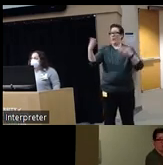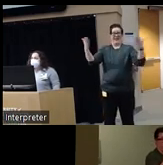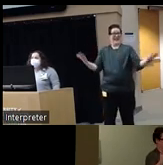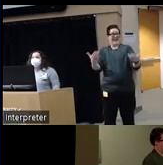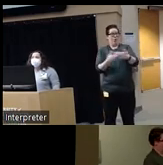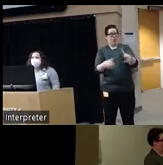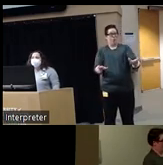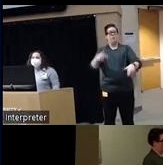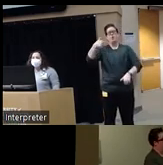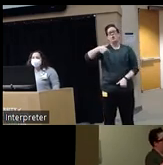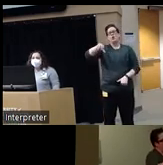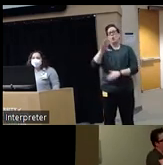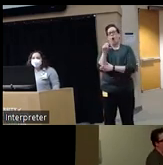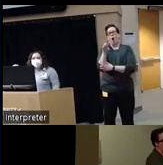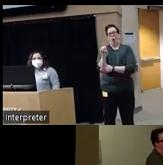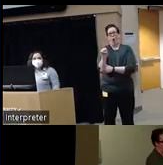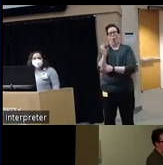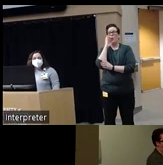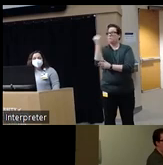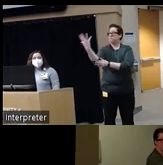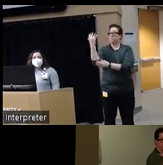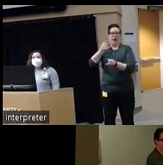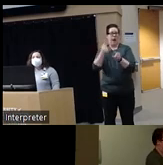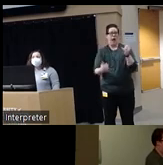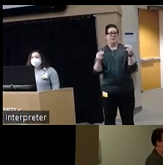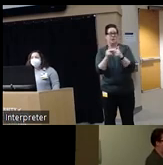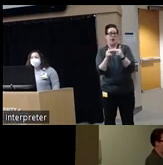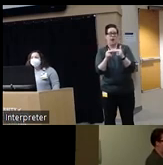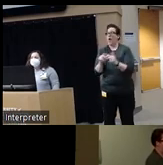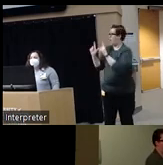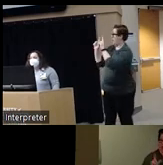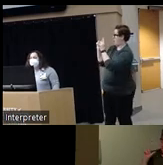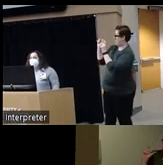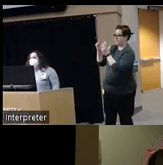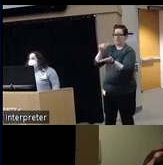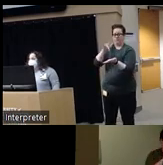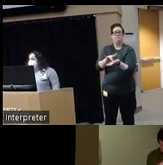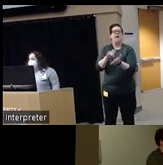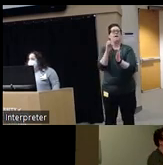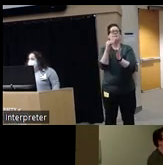will be a QR code uh on the last slide that will link you to the program evaluation for today's